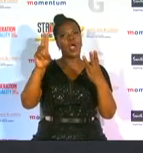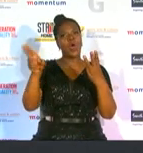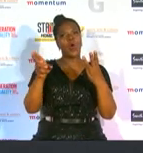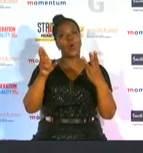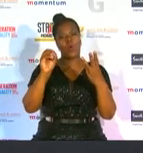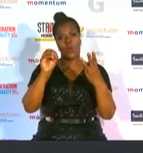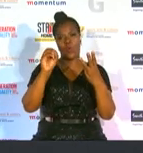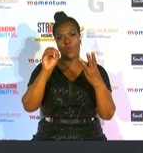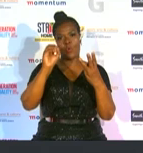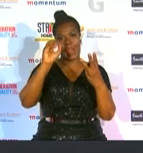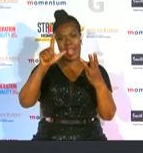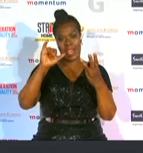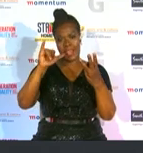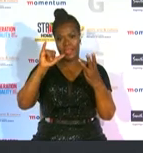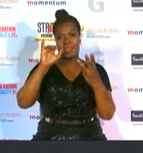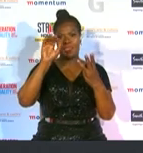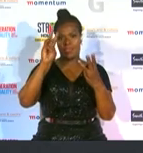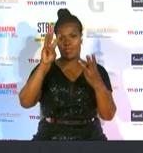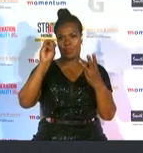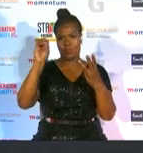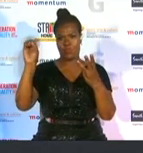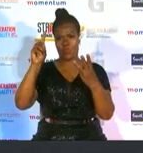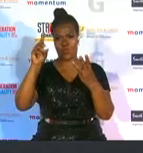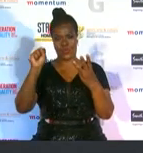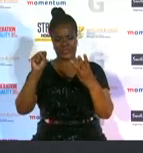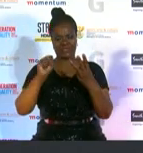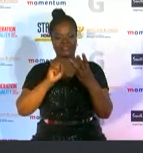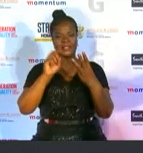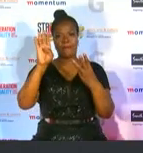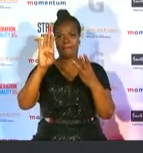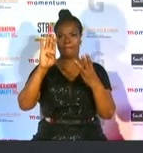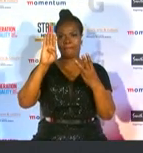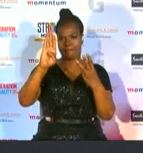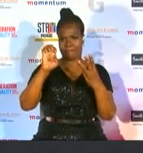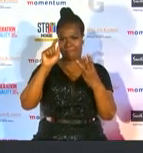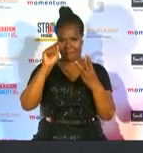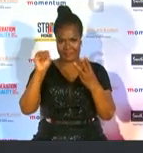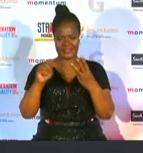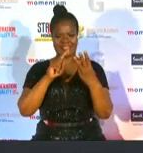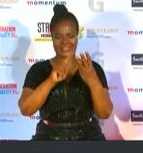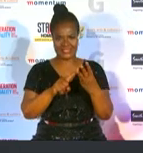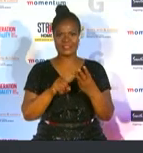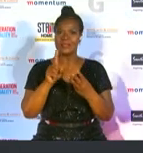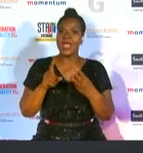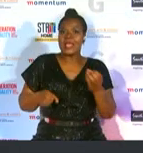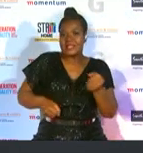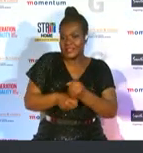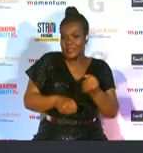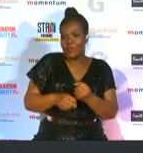betting in south africa hollywood beds stepped into the right direction to back women's sport sponsoring the